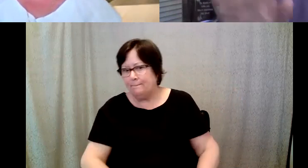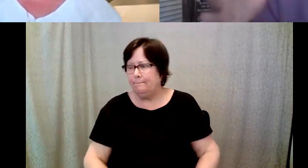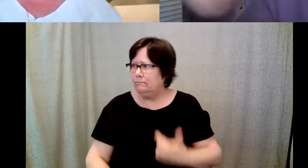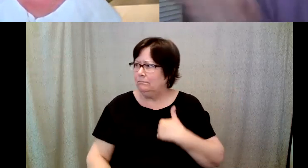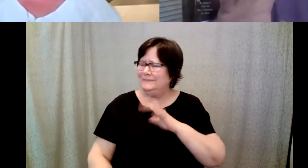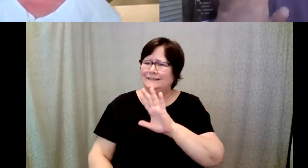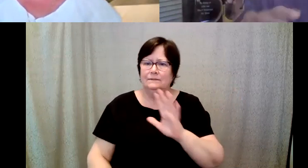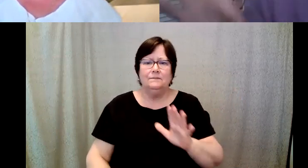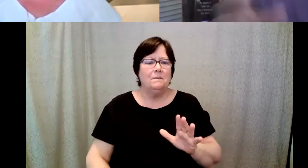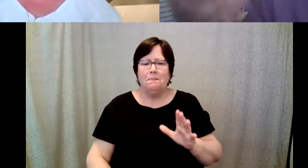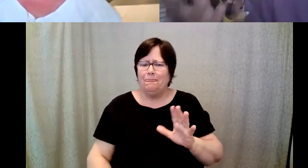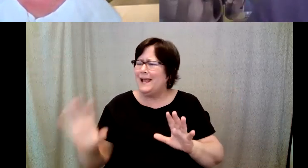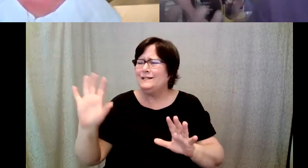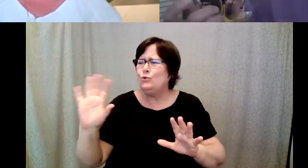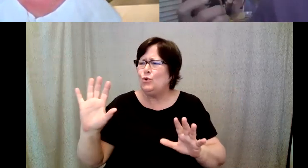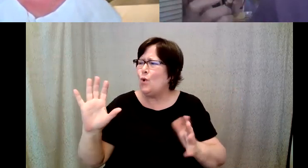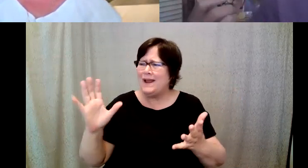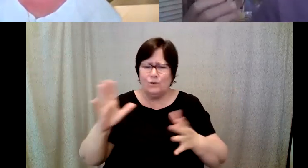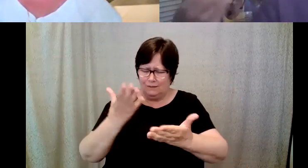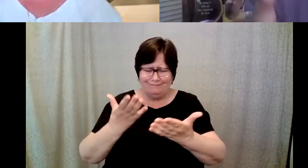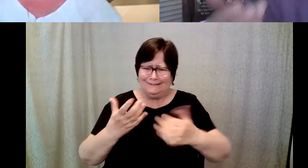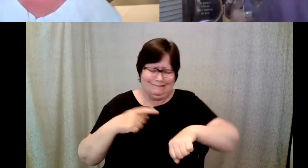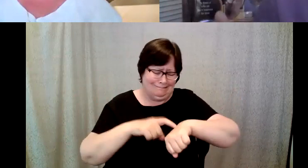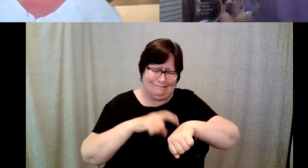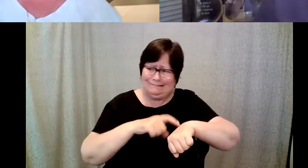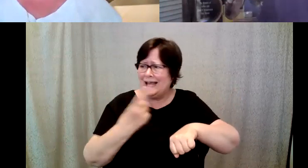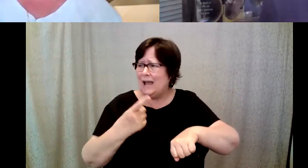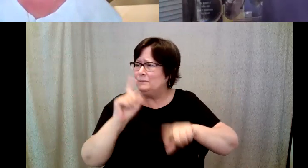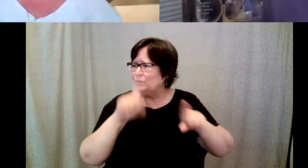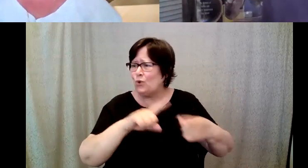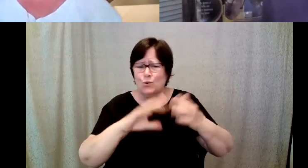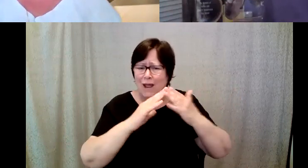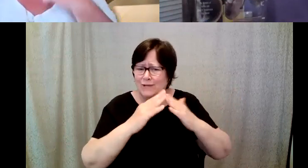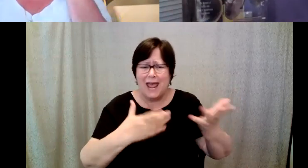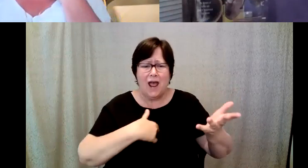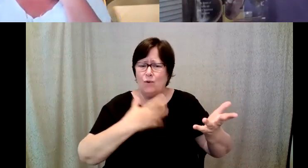name is Jason I said Jason I don't have any time right now I'm supposed to go to Shanghai downtown to our Rotary and.